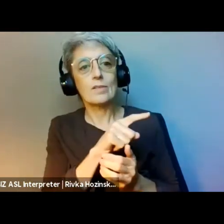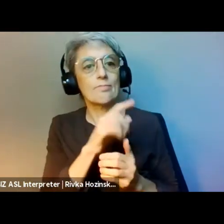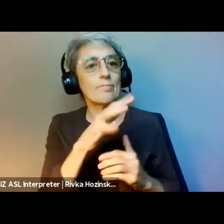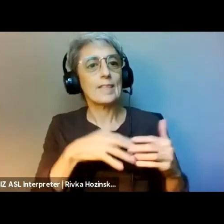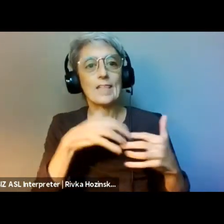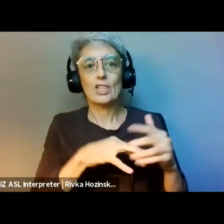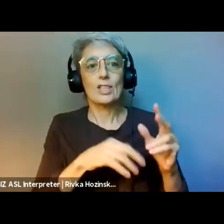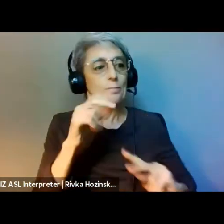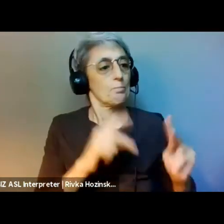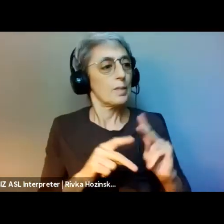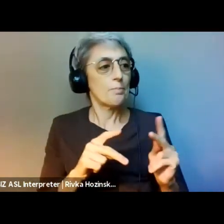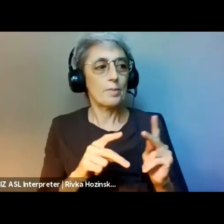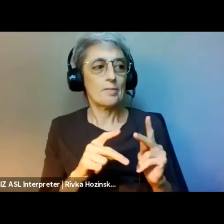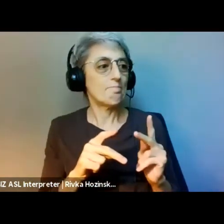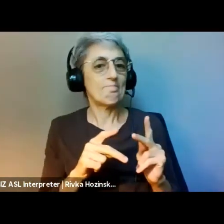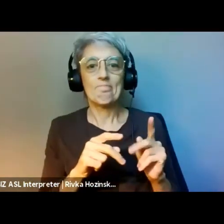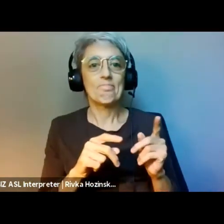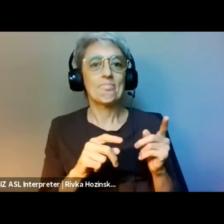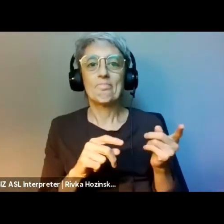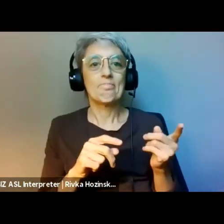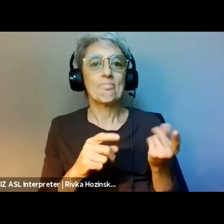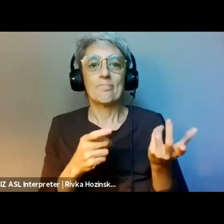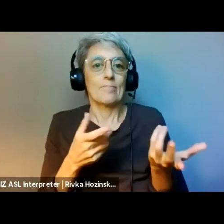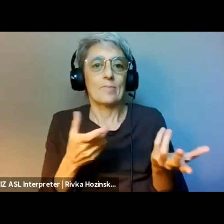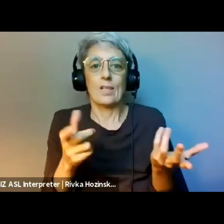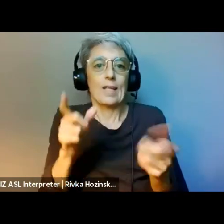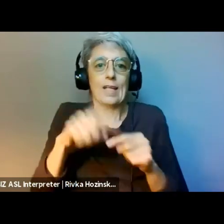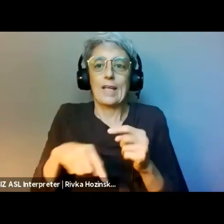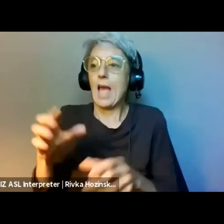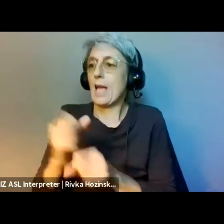and break dependence from the dominant, extractive economy."